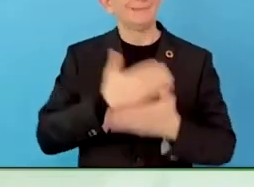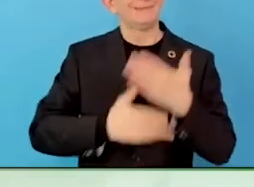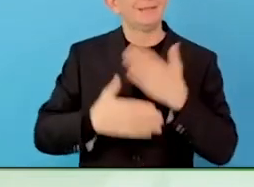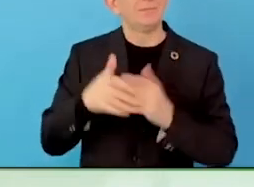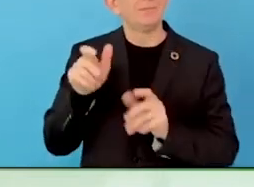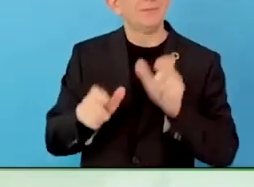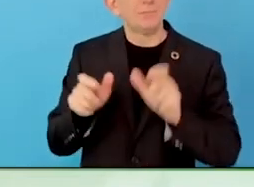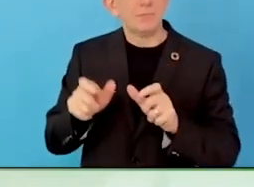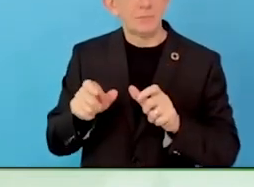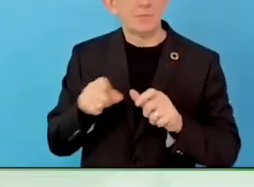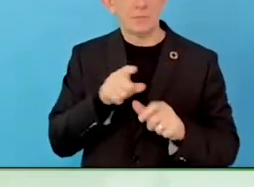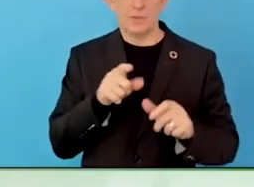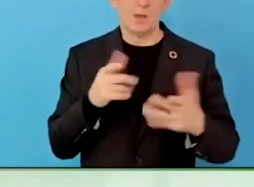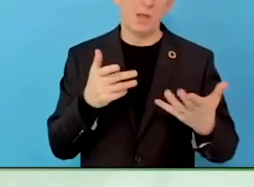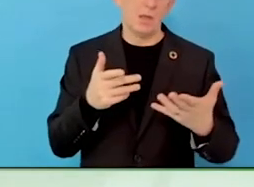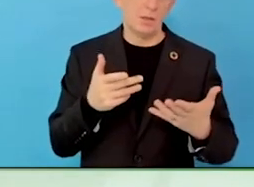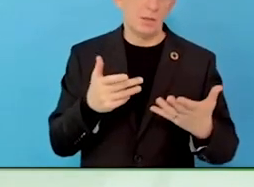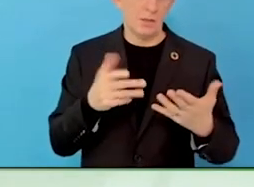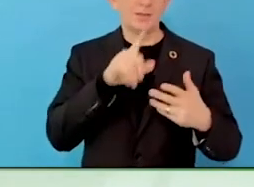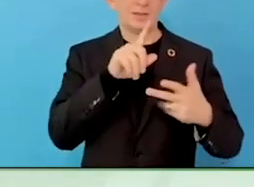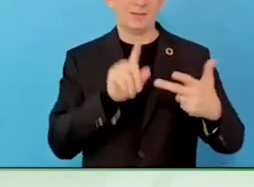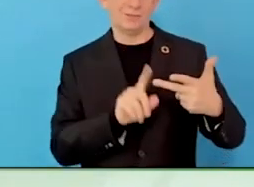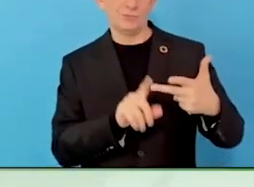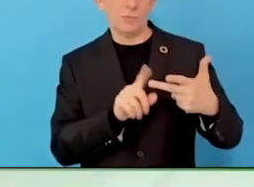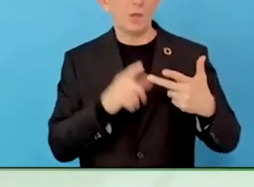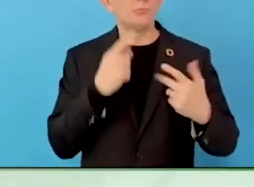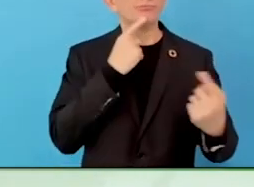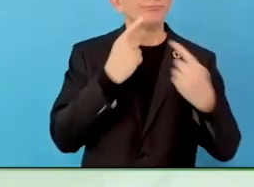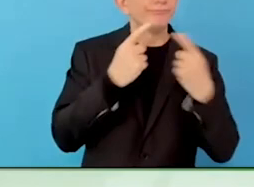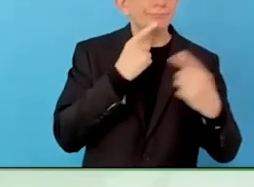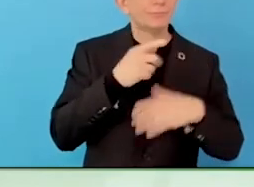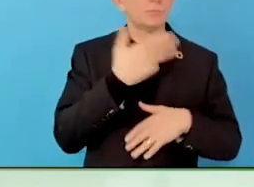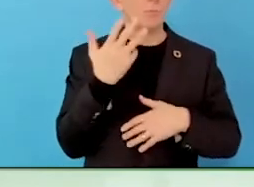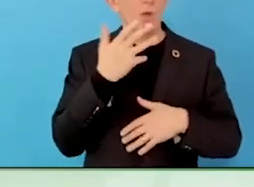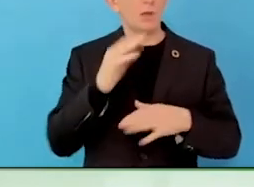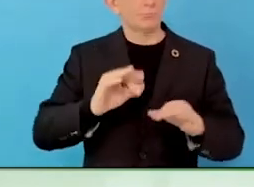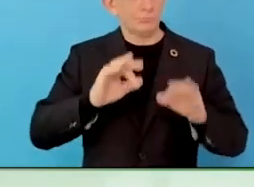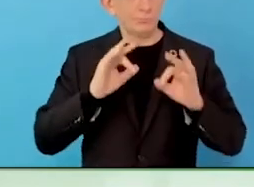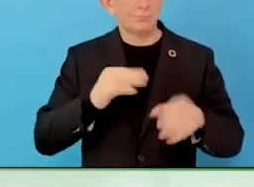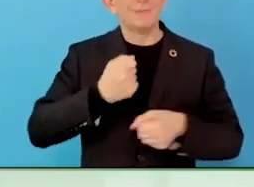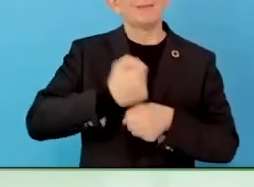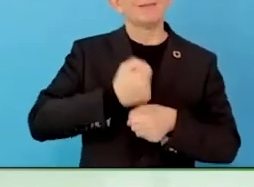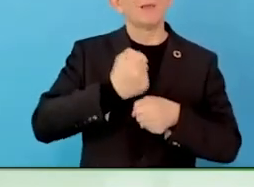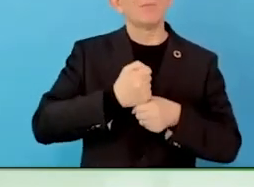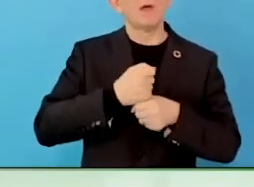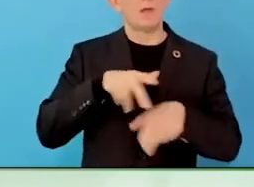understanding of the situation but also the candidates and the public.